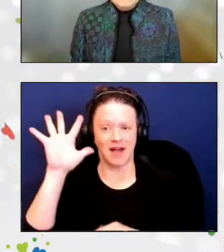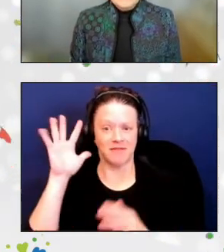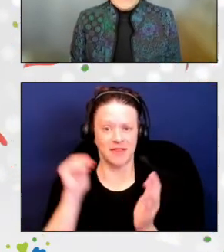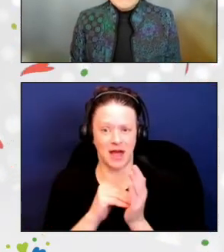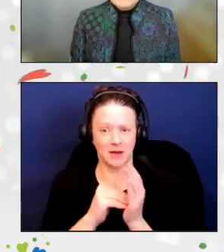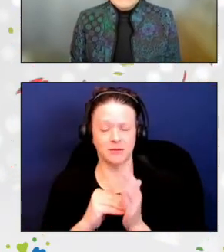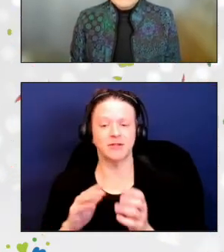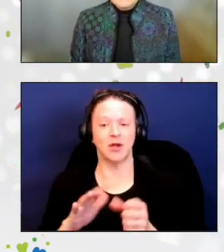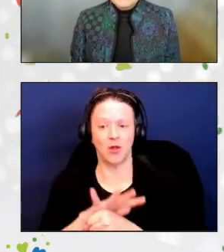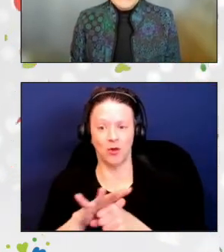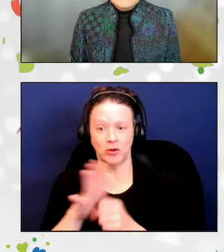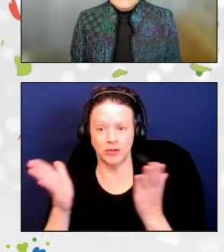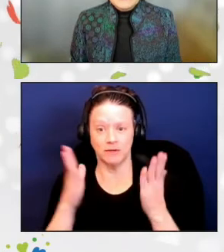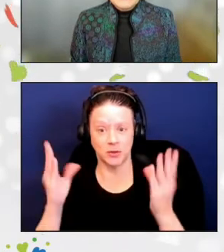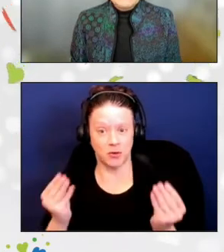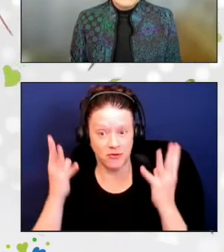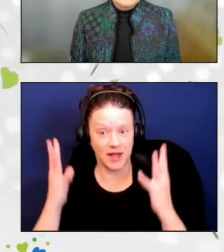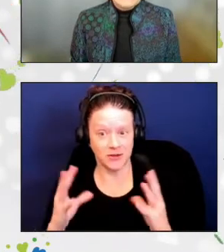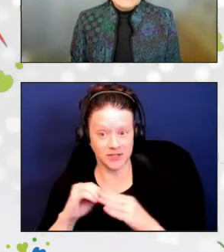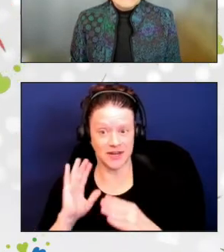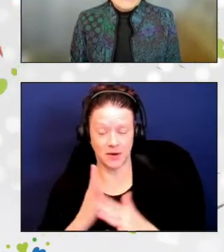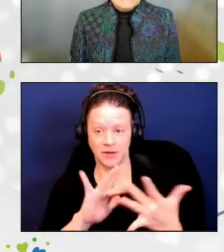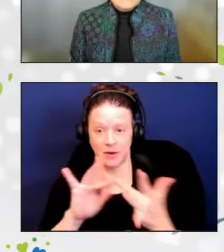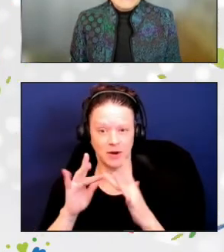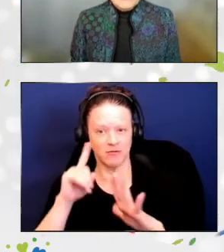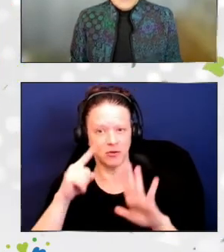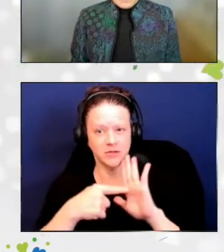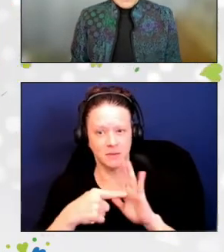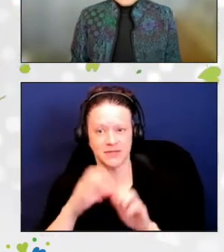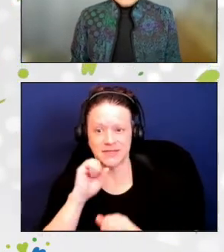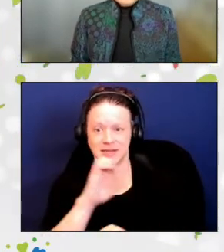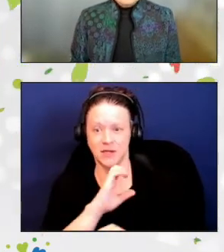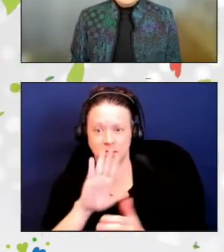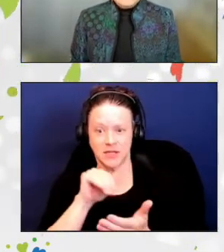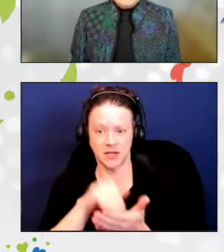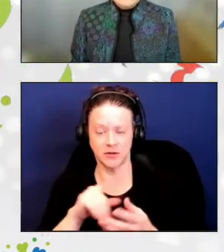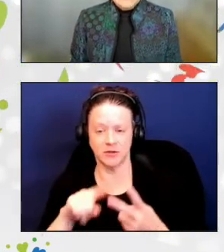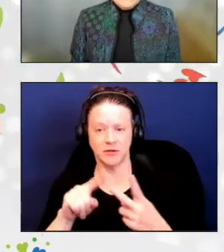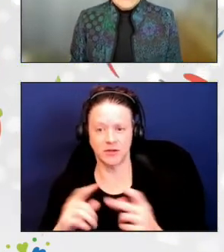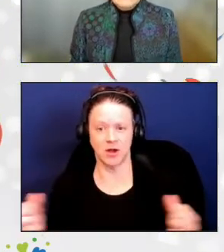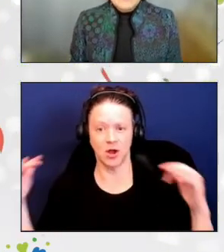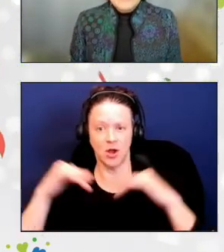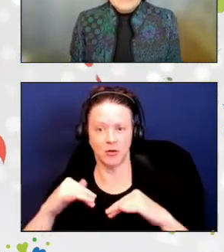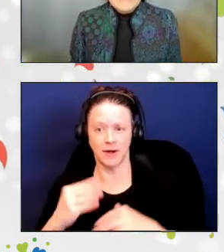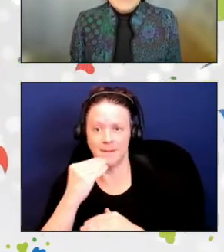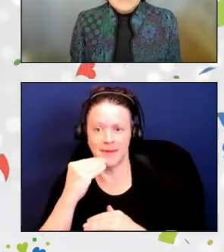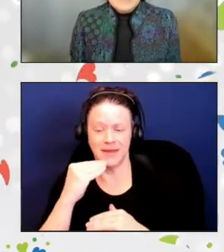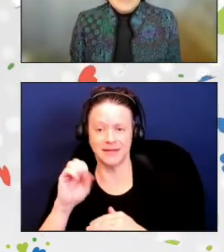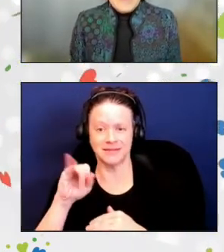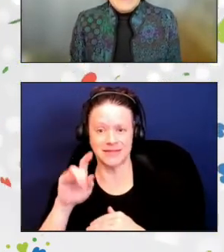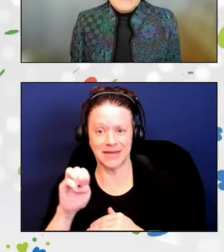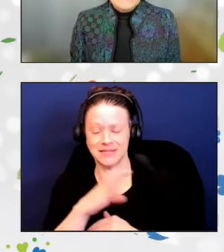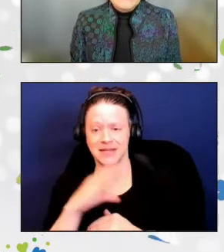Providers include organizations like senior centers, congregate meal sites, and home-delivered meal providers